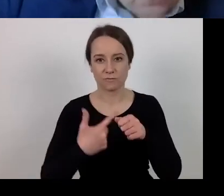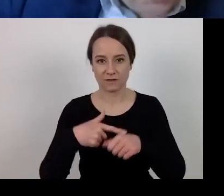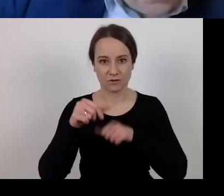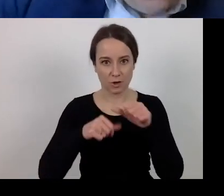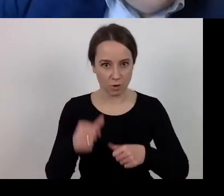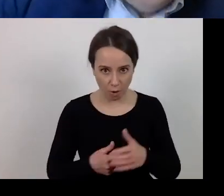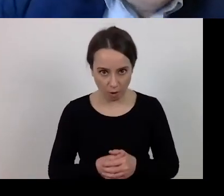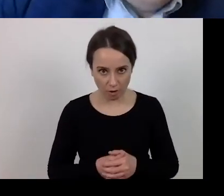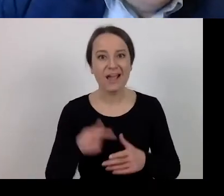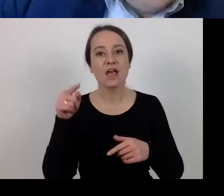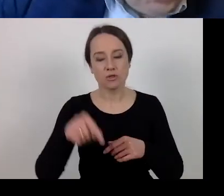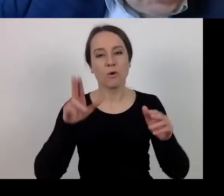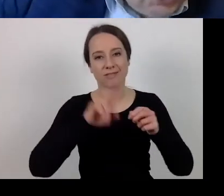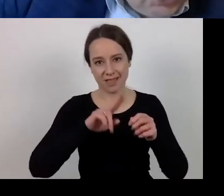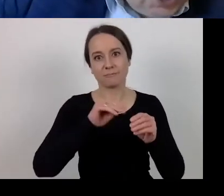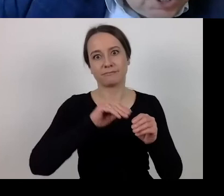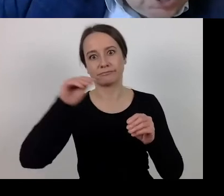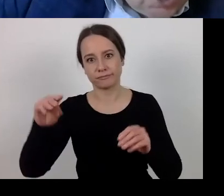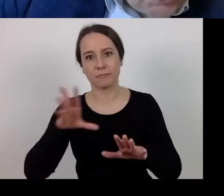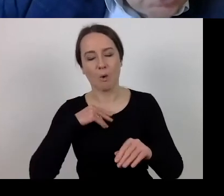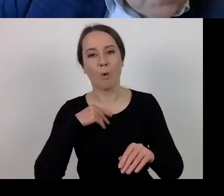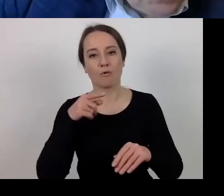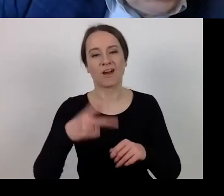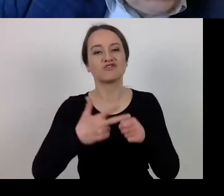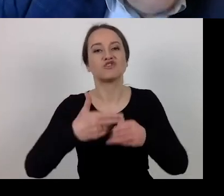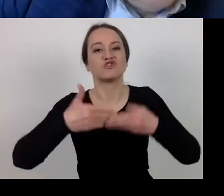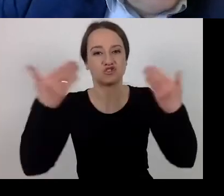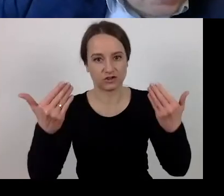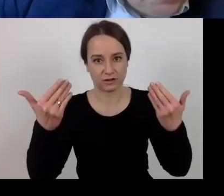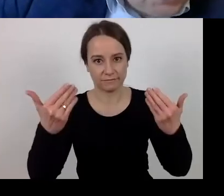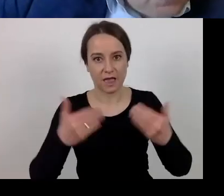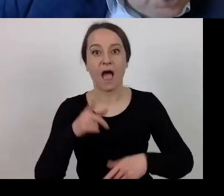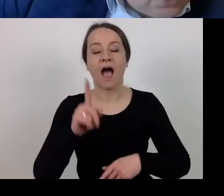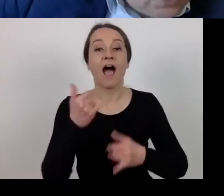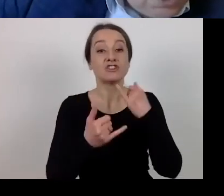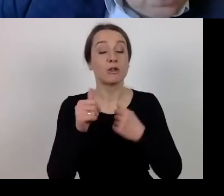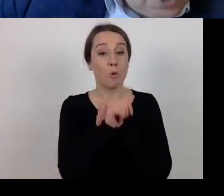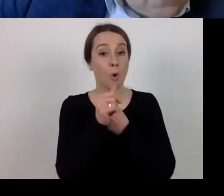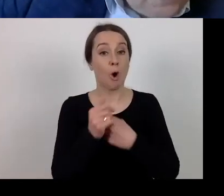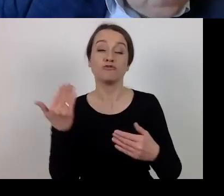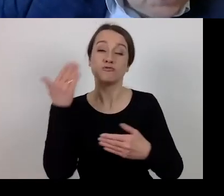shall be extended by 30 days. The applications for the termination of project implementation